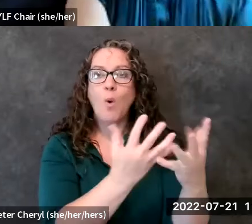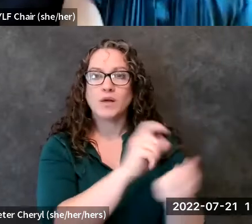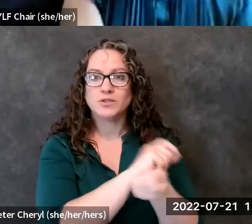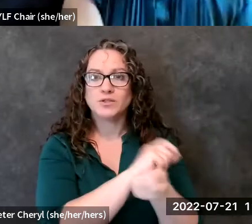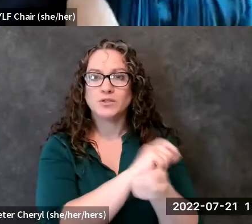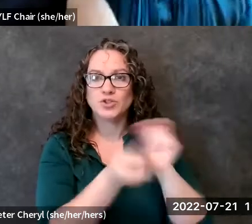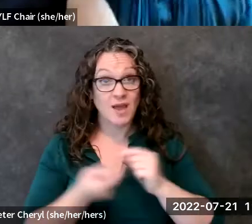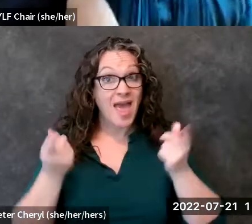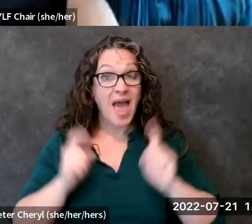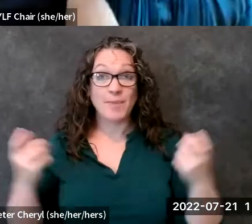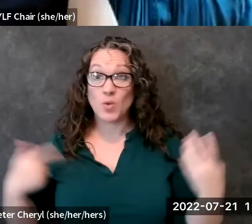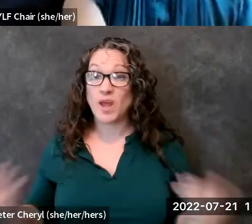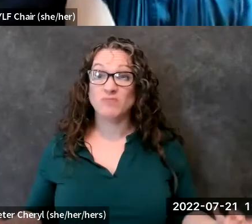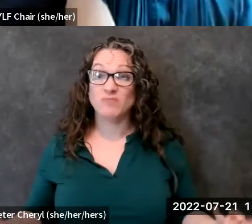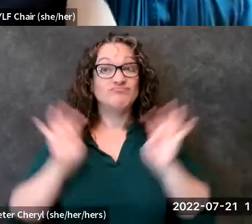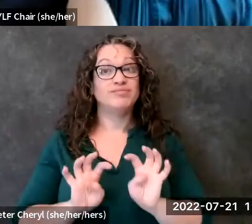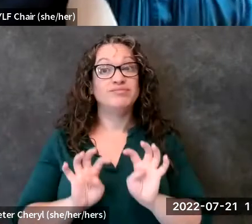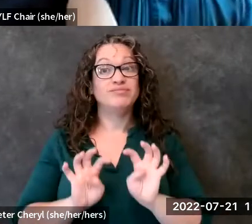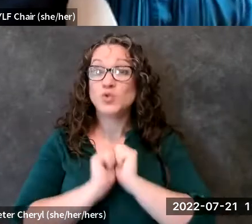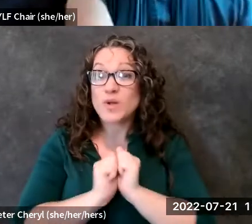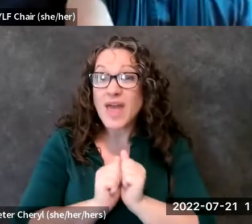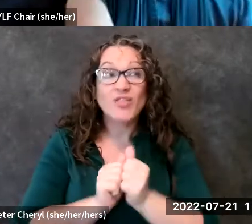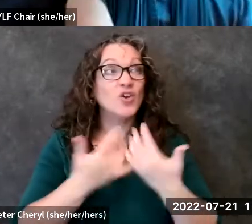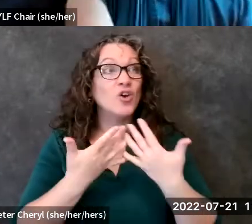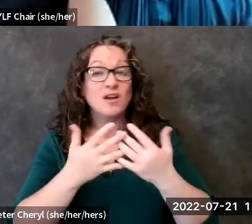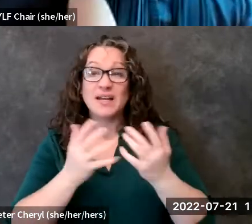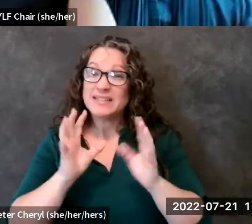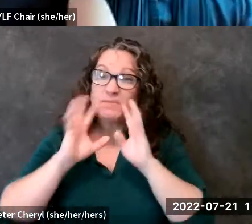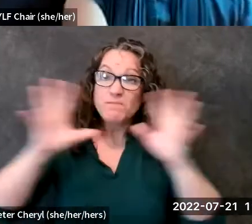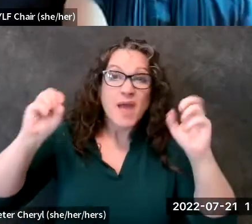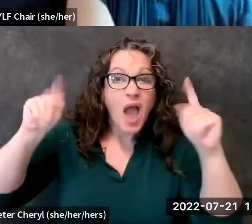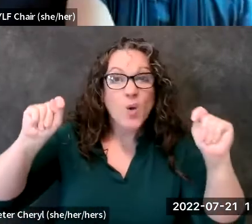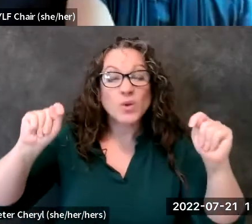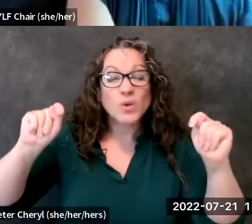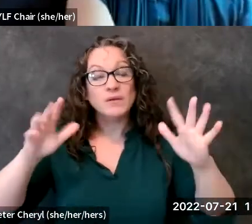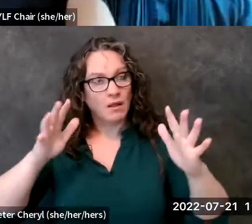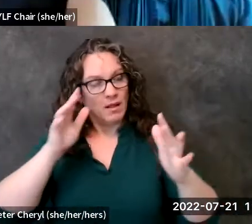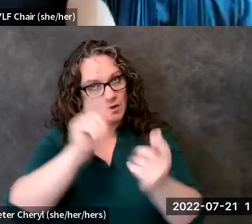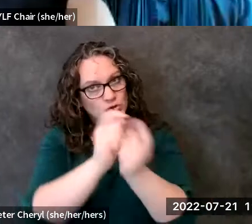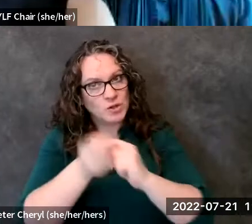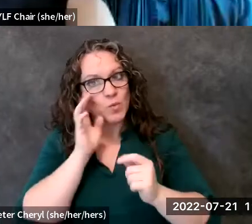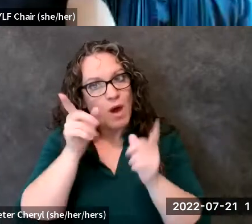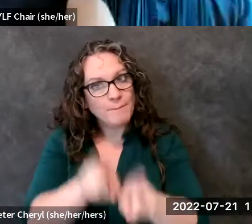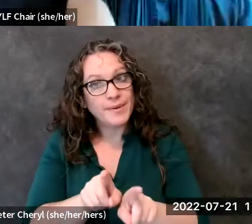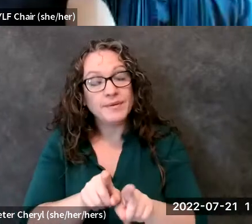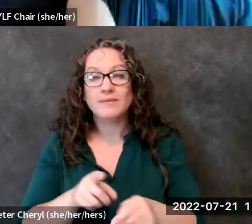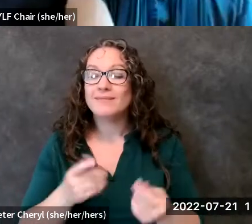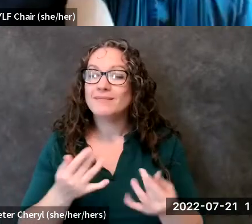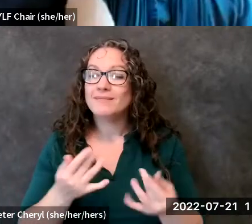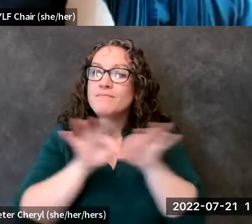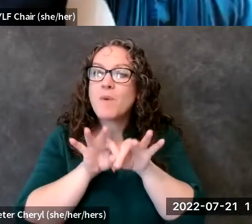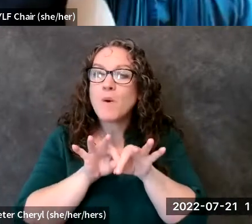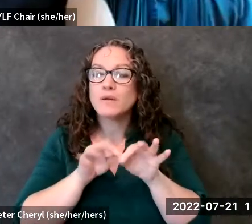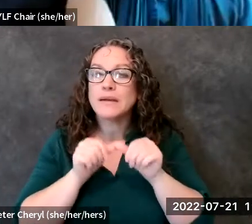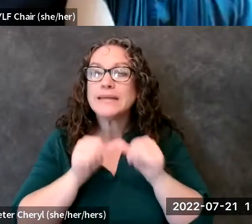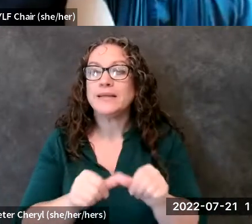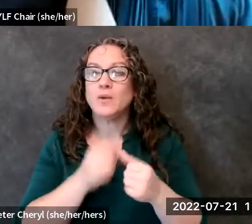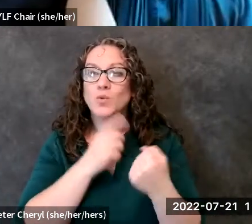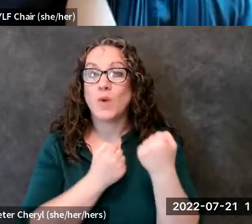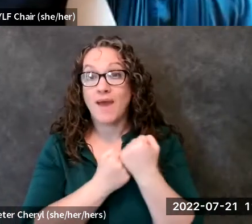that change occurs and so this is why it is so important to you know continue um to advocate even